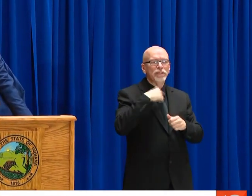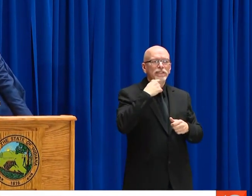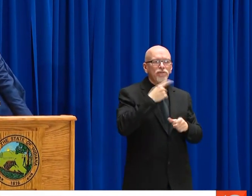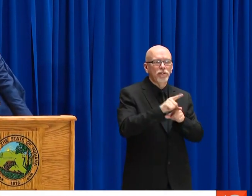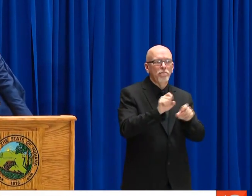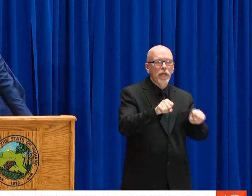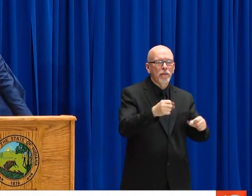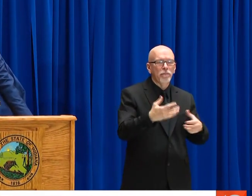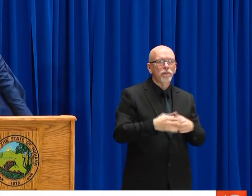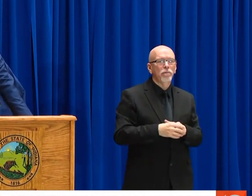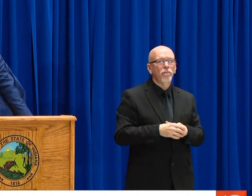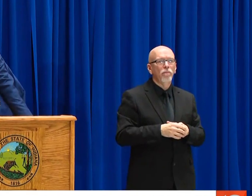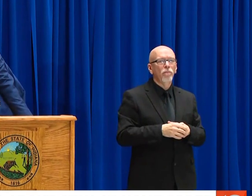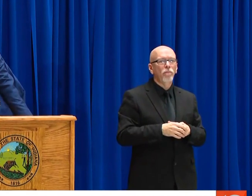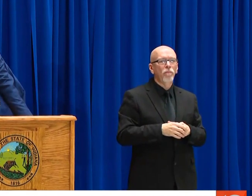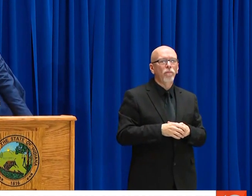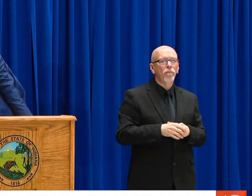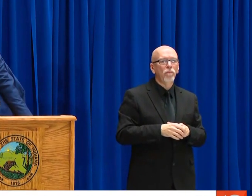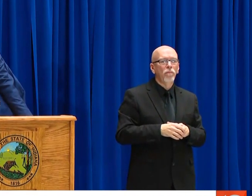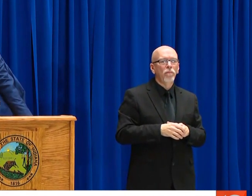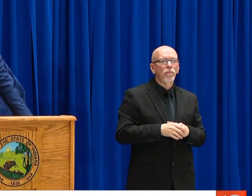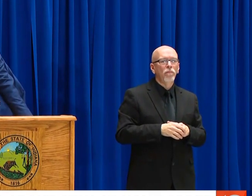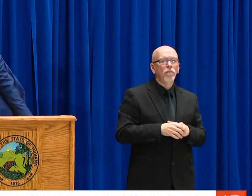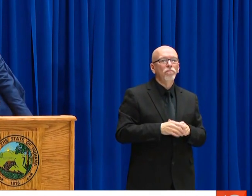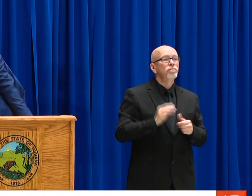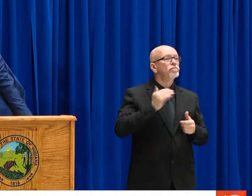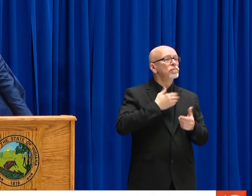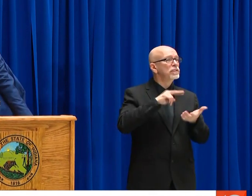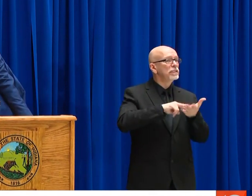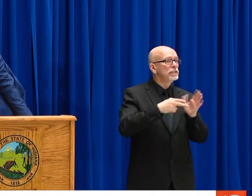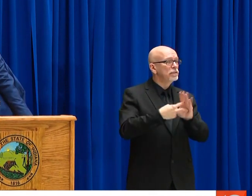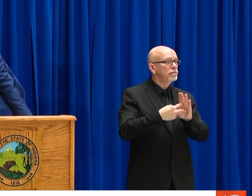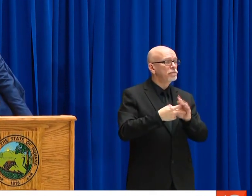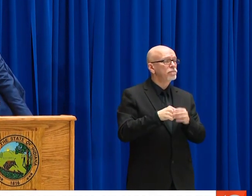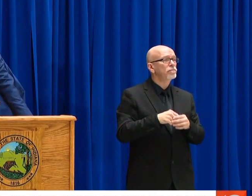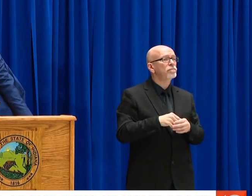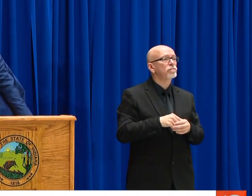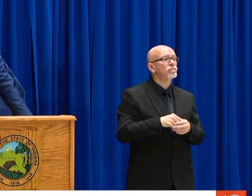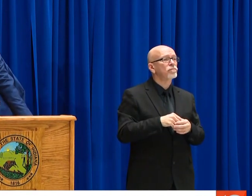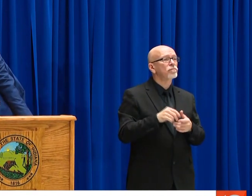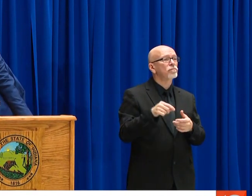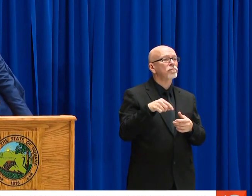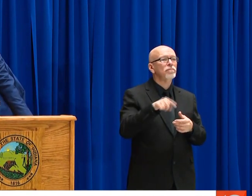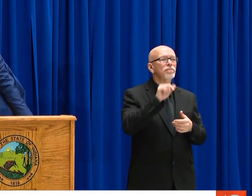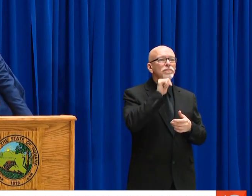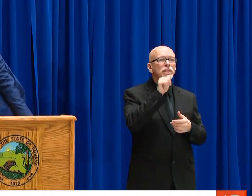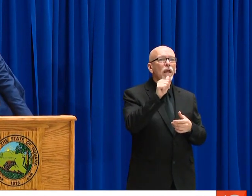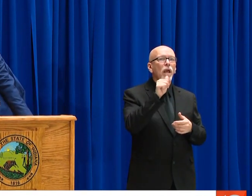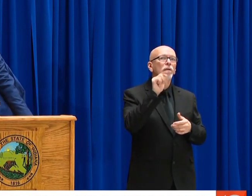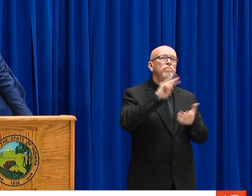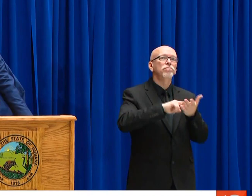WELL, THEY SHOULDN'T BE. AND WE'RE TRYING TO BE AS CLEAR AND BLUNT AND AS SERIOUS ABOUT